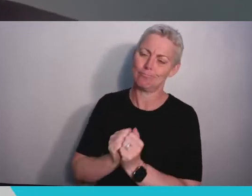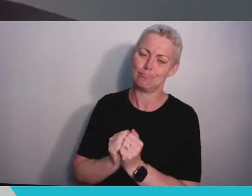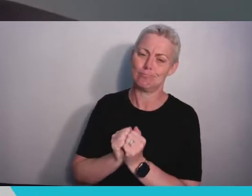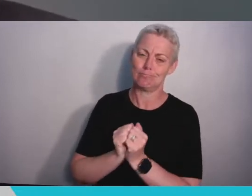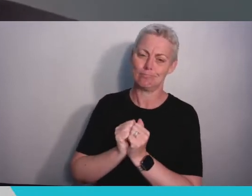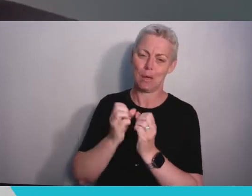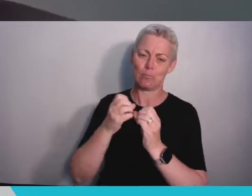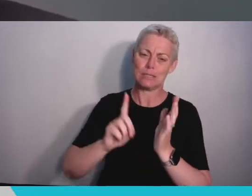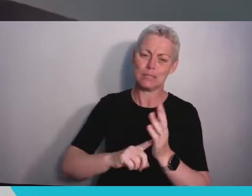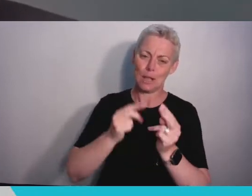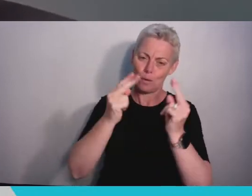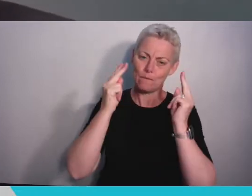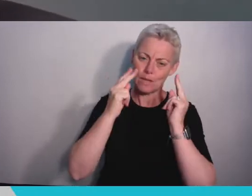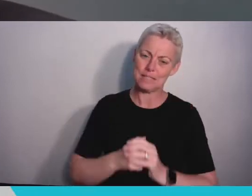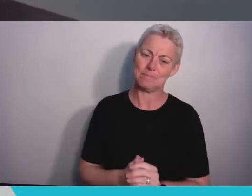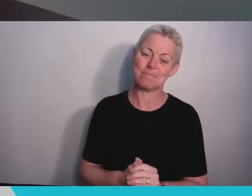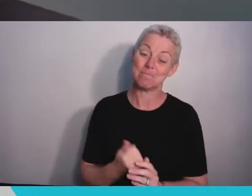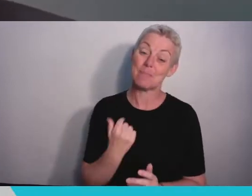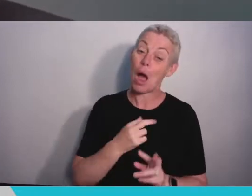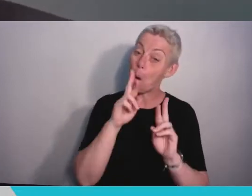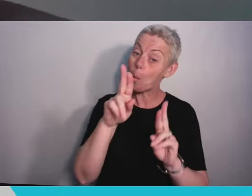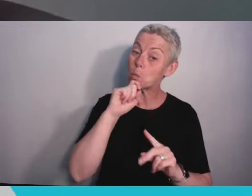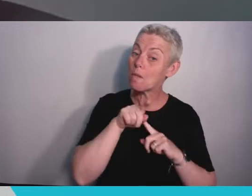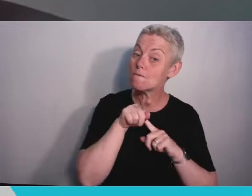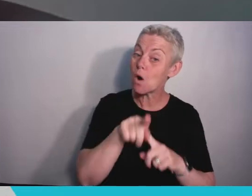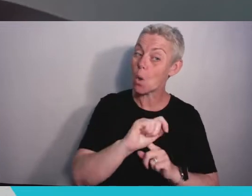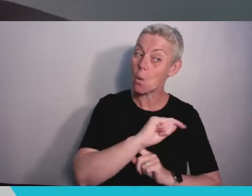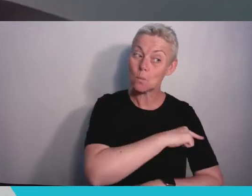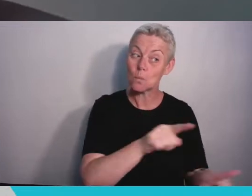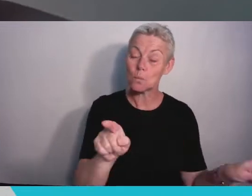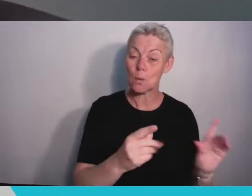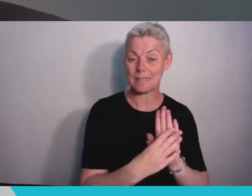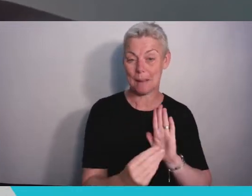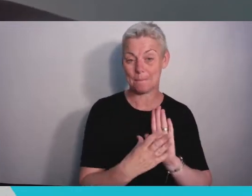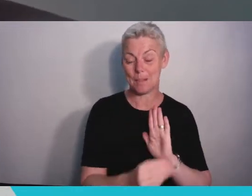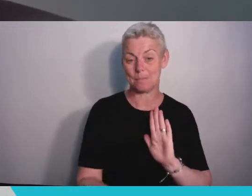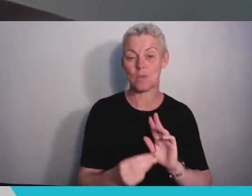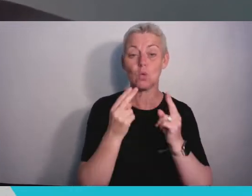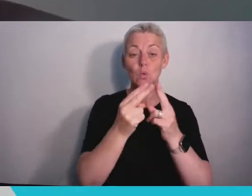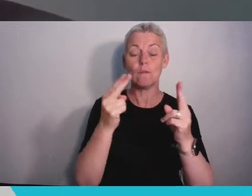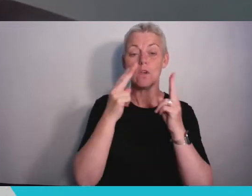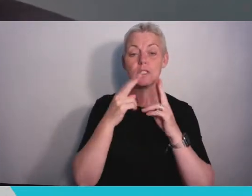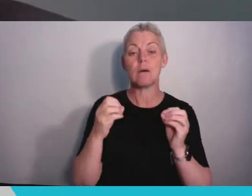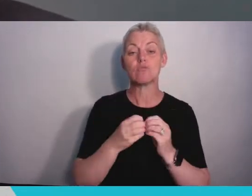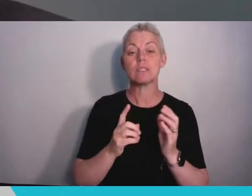example. The University of Bristol Alumni Association is not only a great way to stay